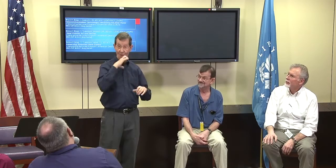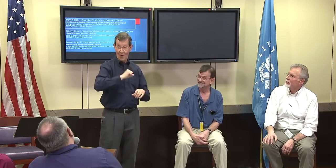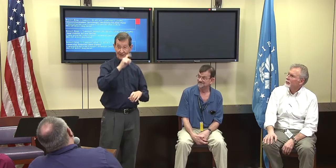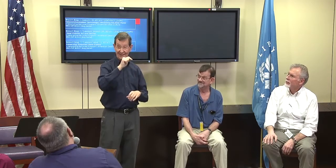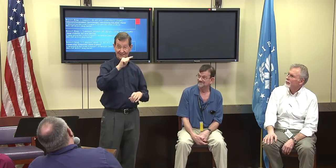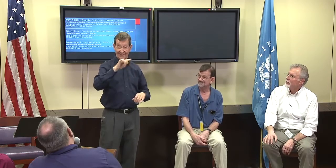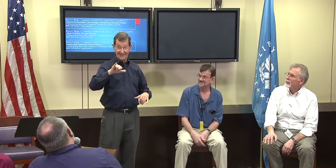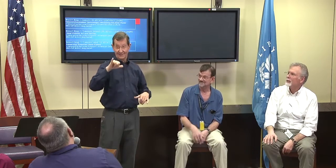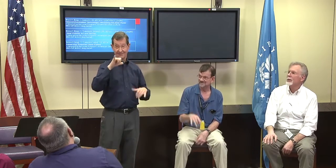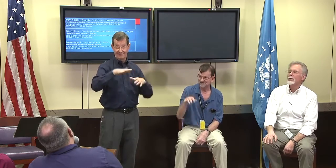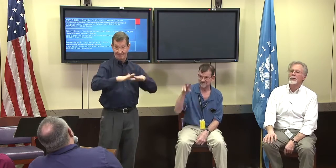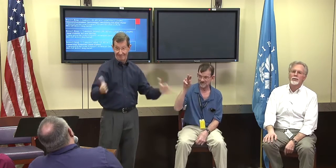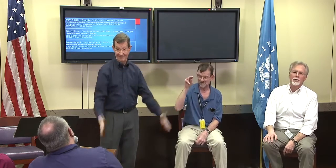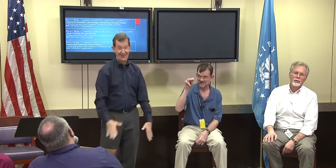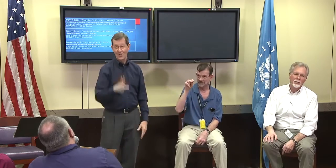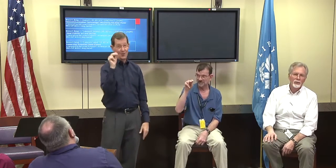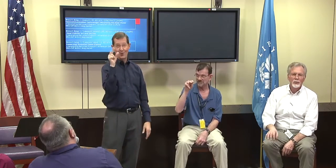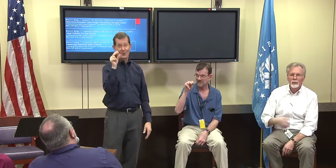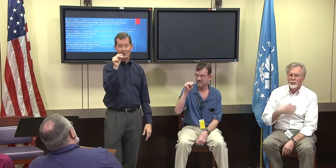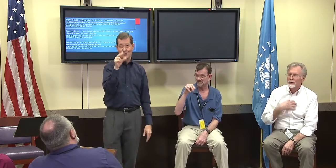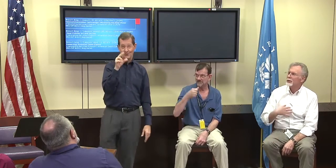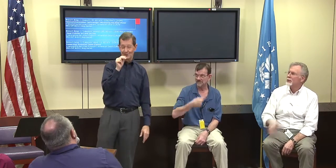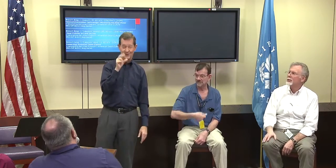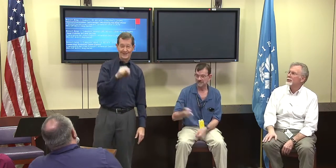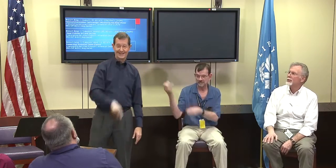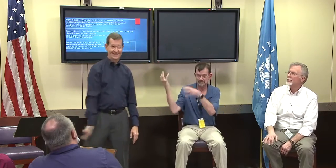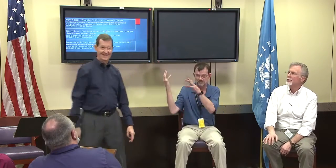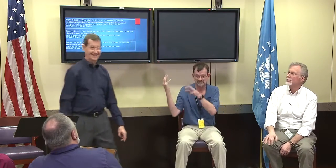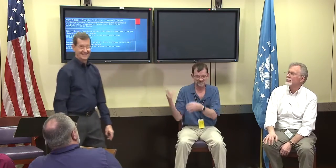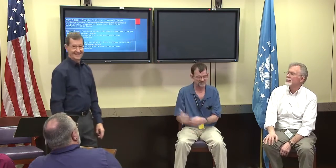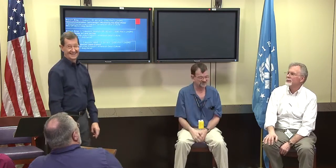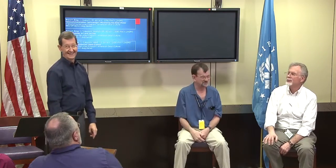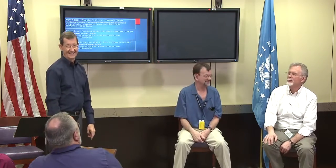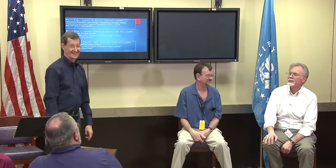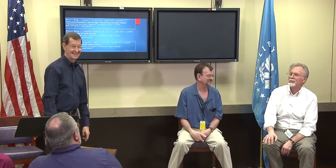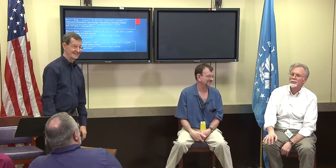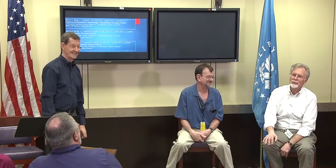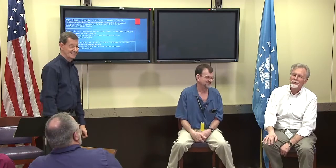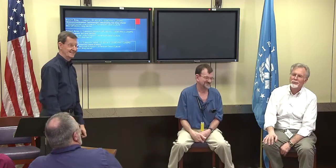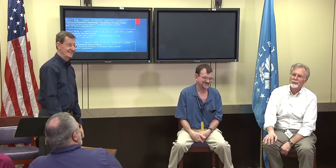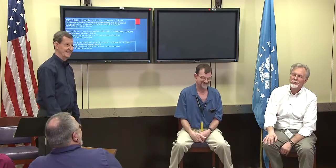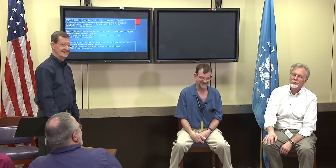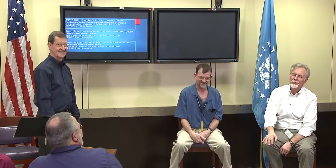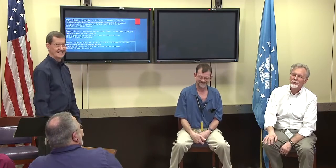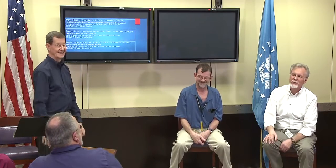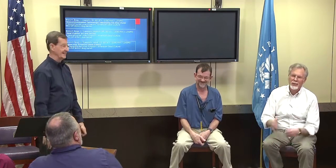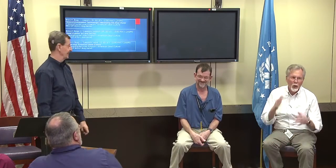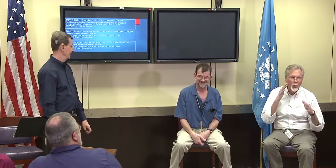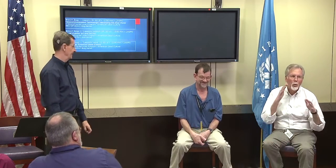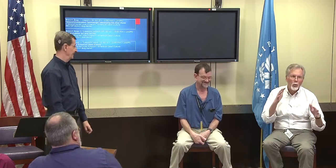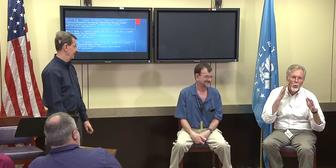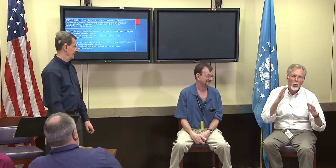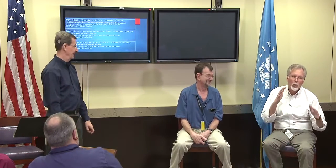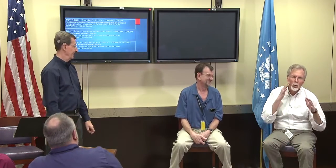Does anyone still have an old TTY, no, we got rid of those Gerald said.